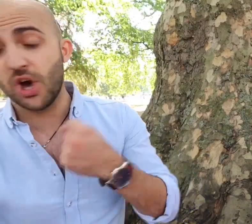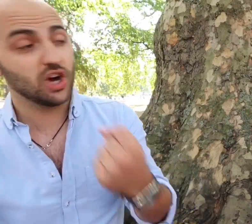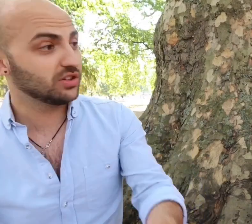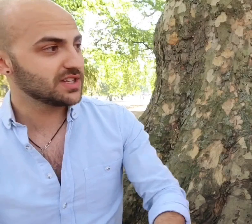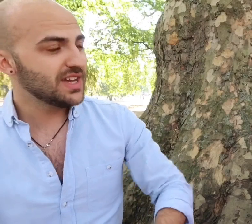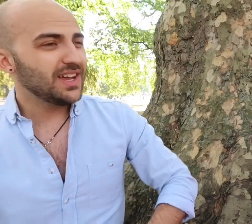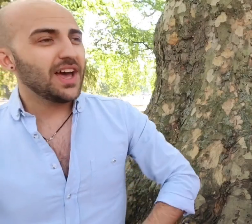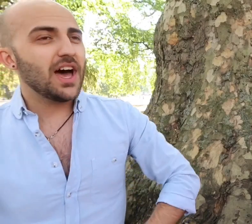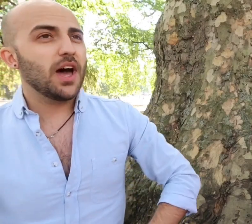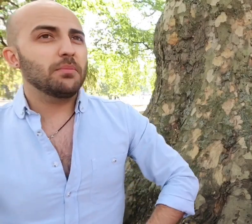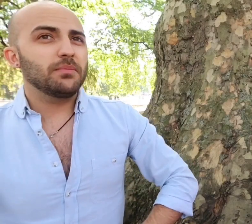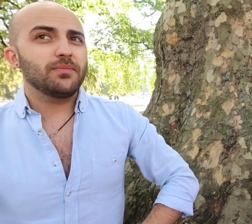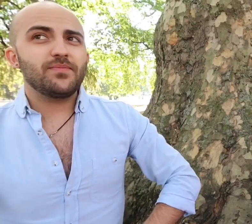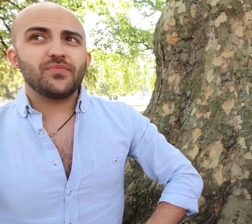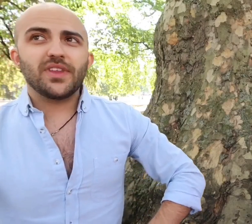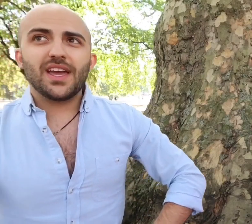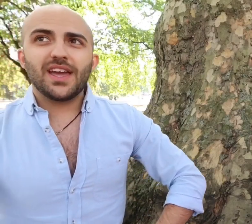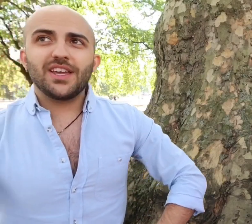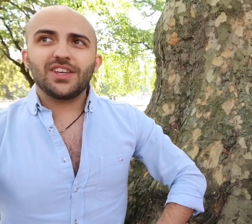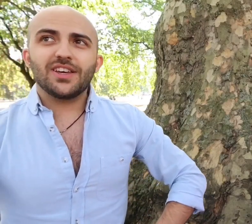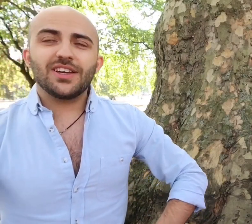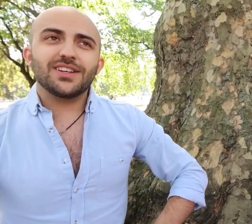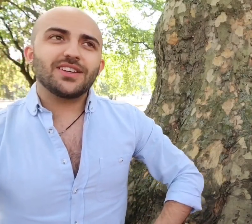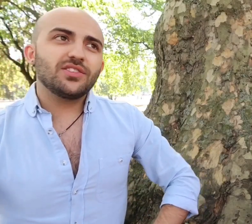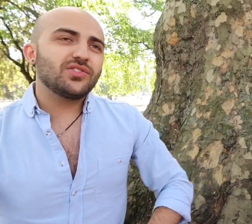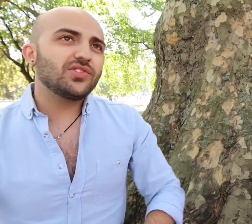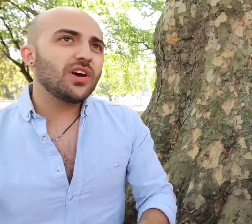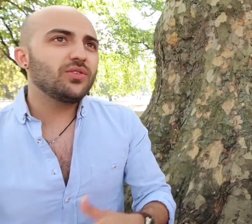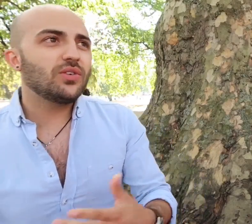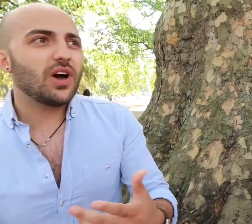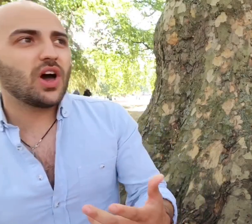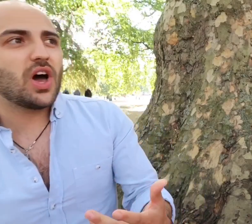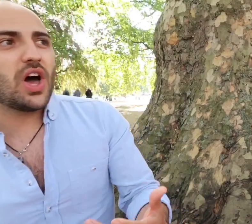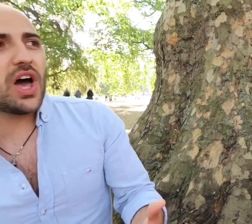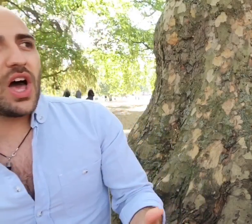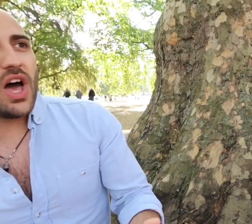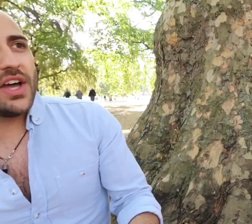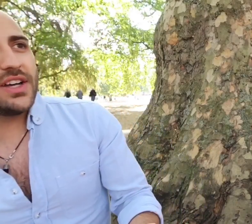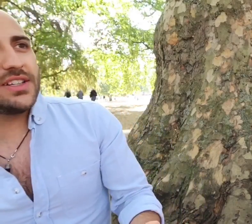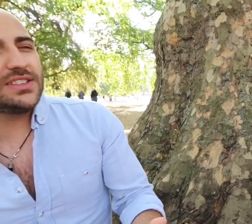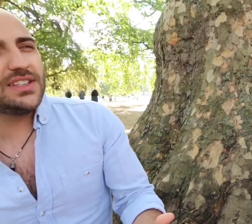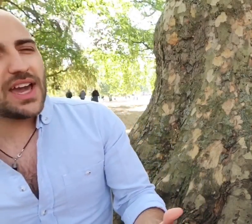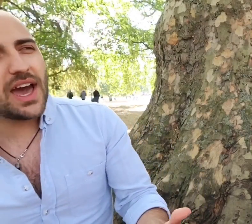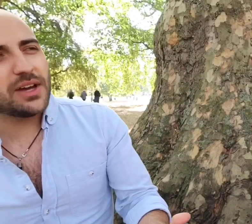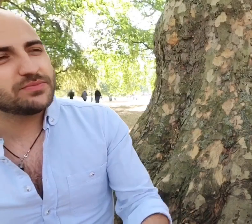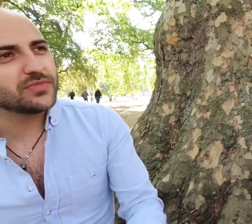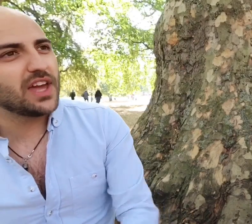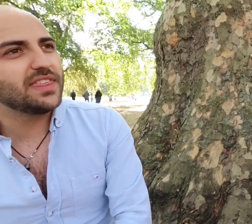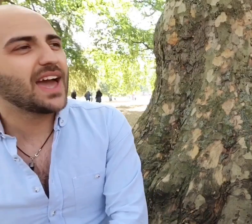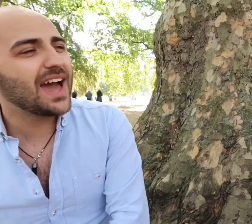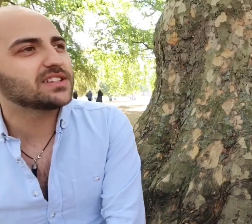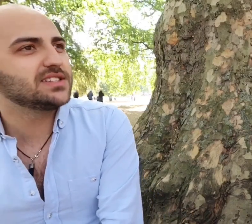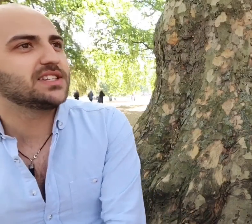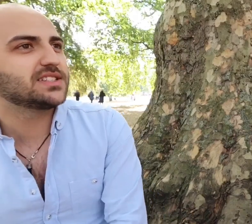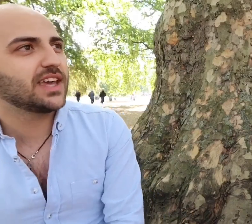world so yeah I think actors need to take